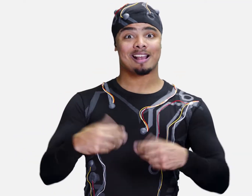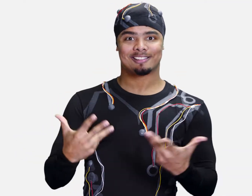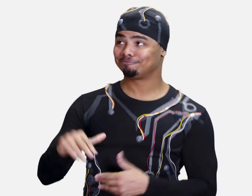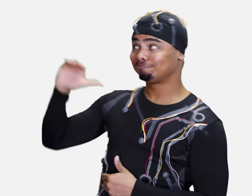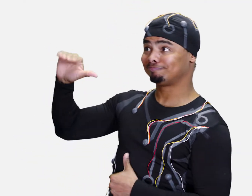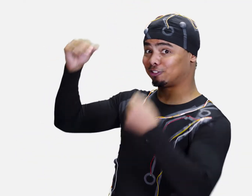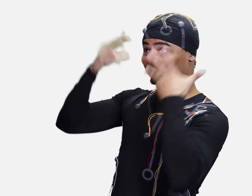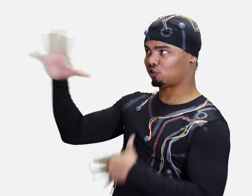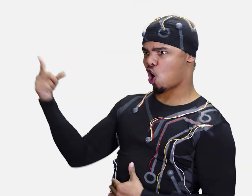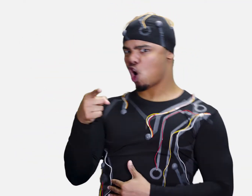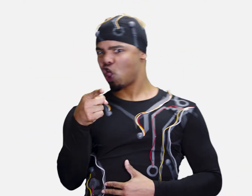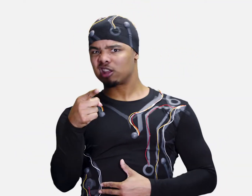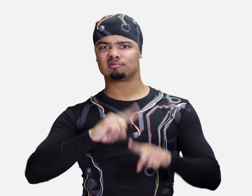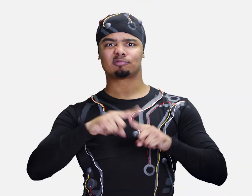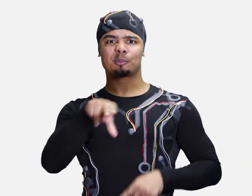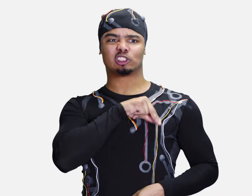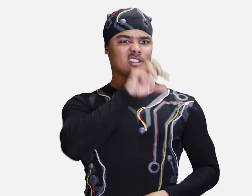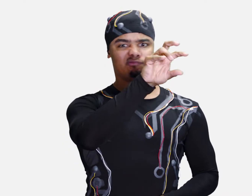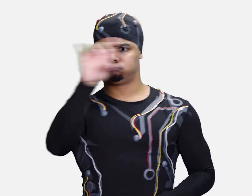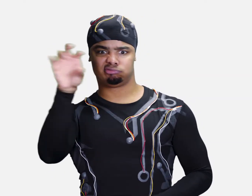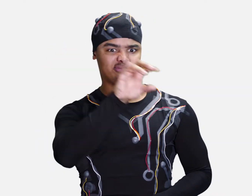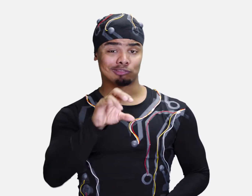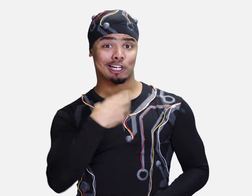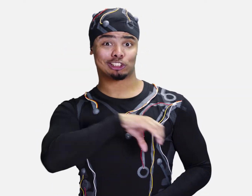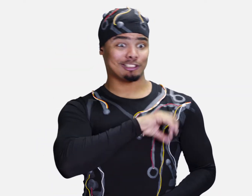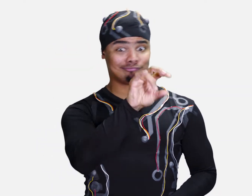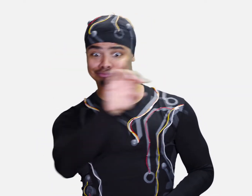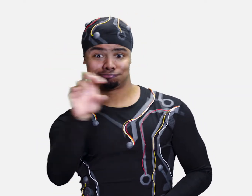Players can share their backpack progress the teachers to help track progress.